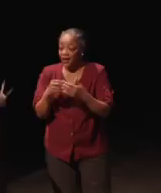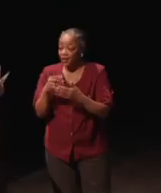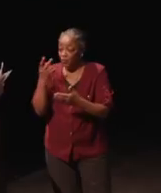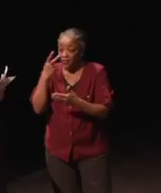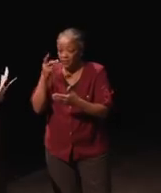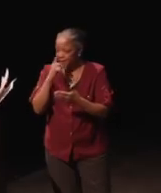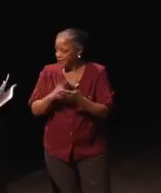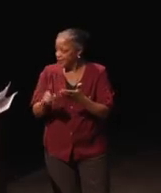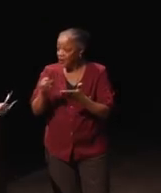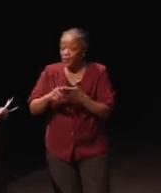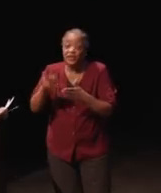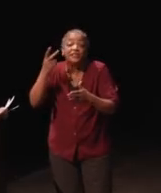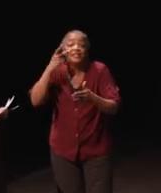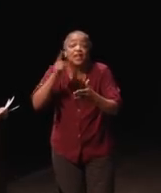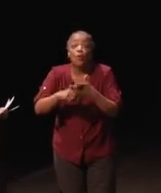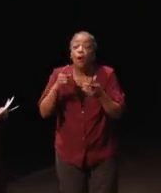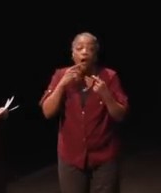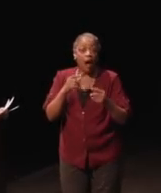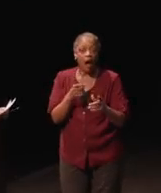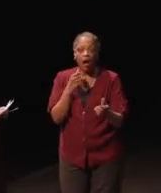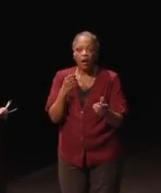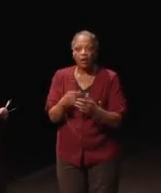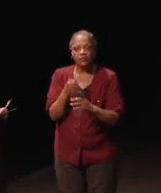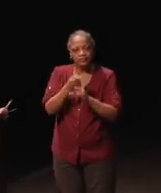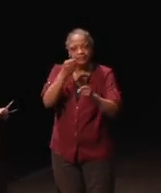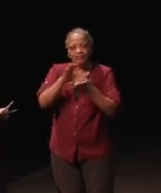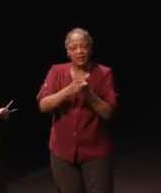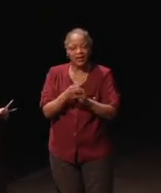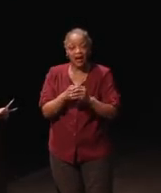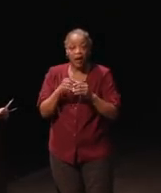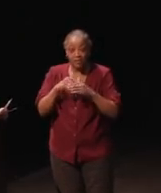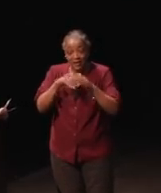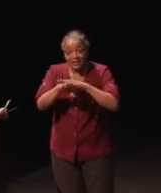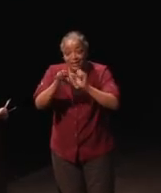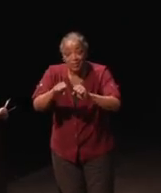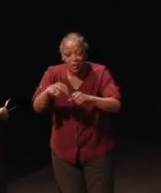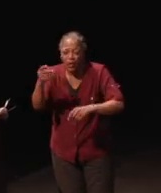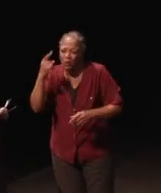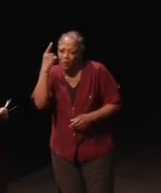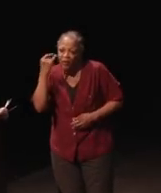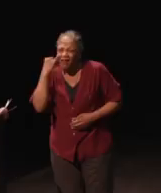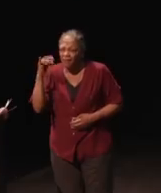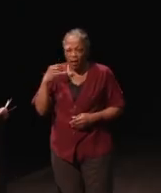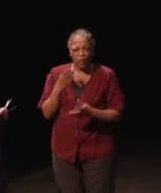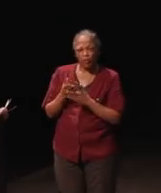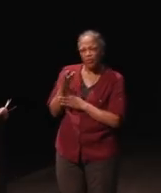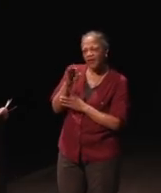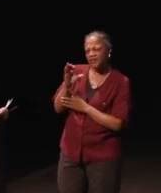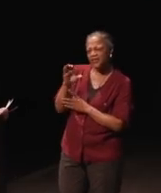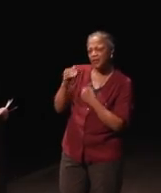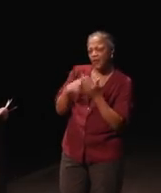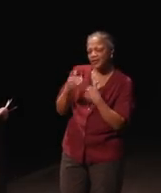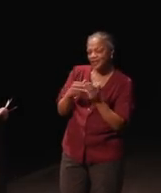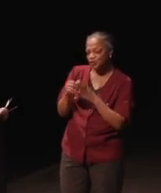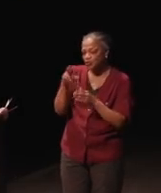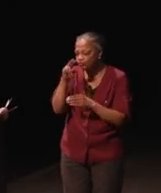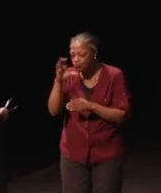suddenly becomes accessibility, I wonder if that went through the FCC process. So, I'm now a convert I think that it really worked perfectly.